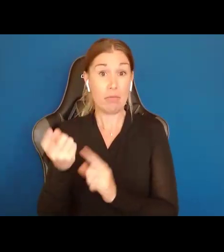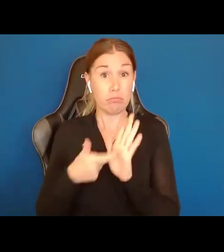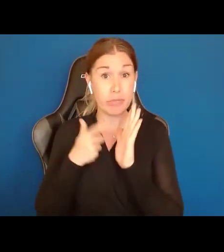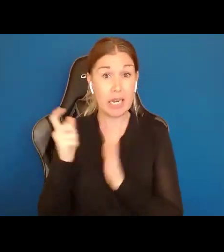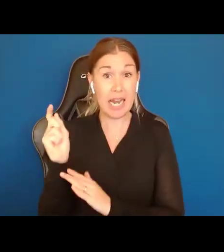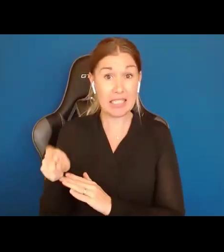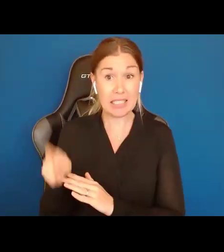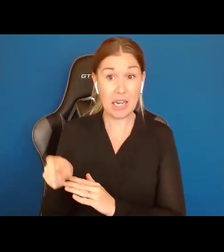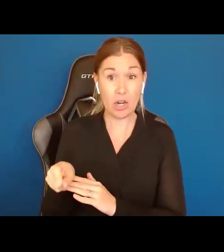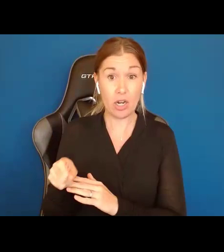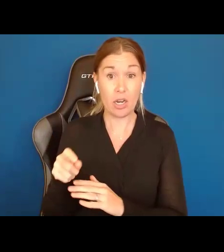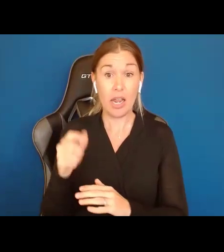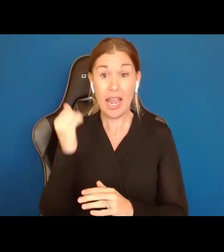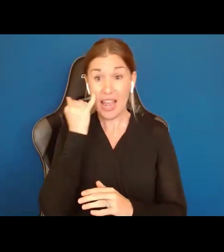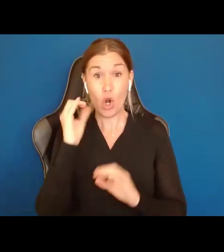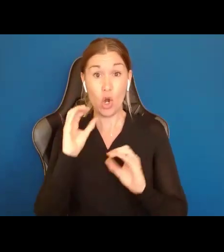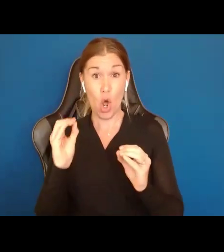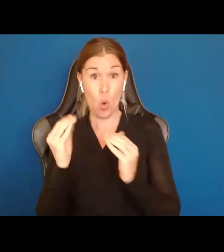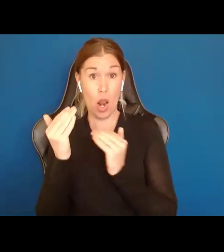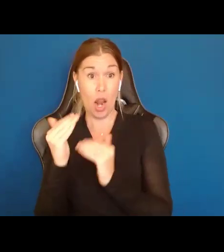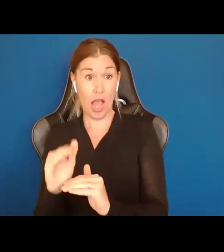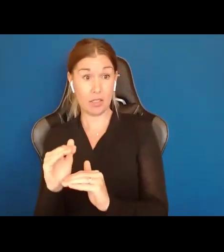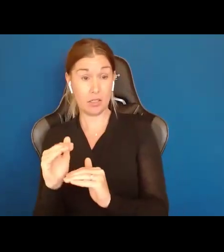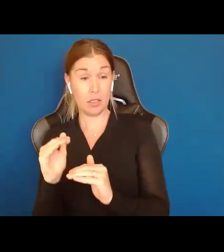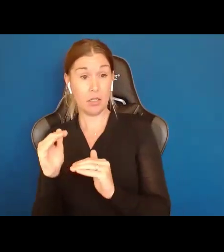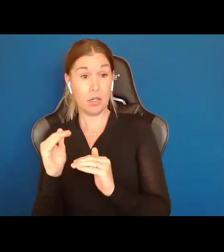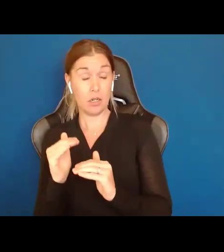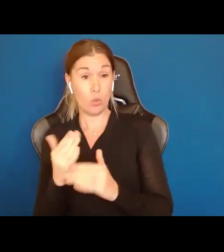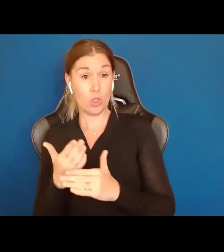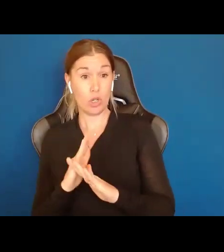restrictive alternatives available, check your State law, it will say something like that.